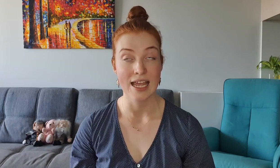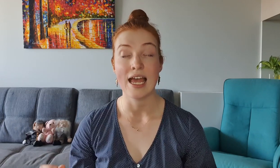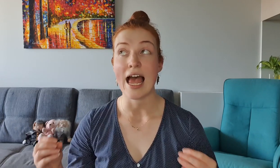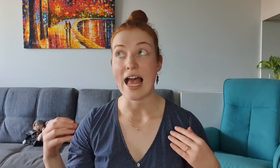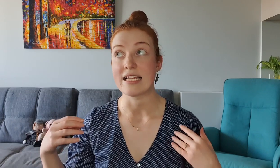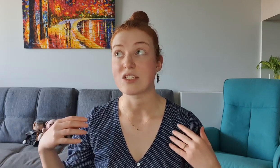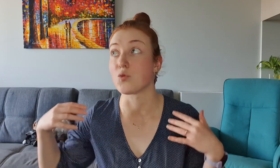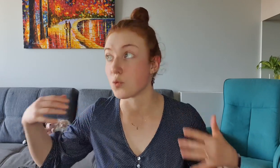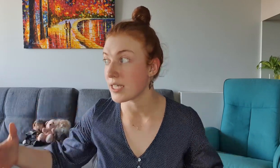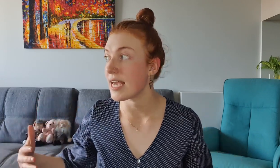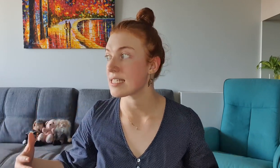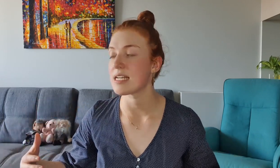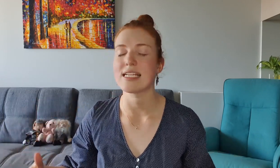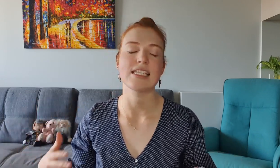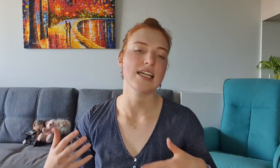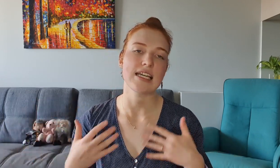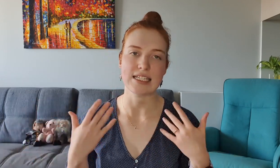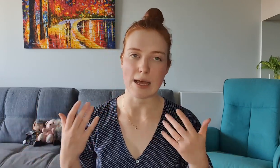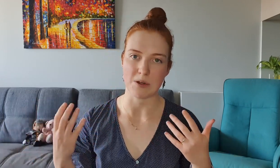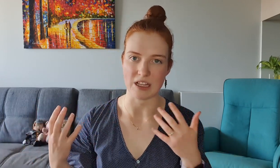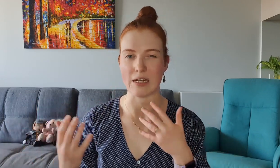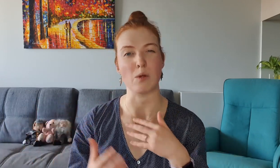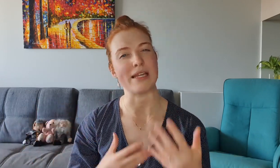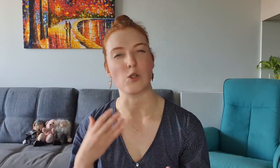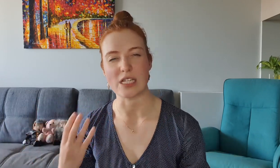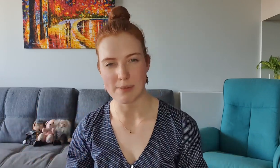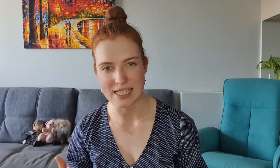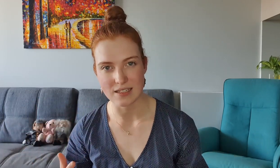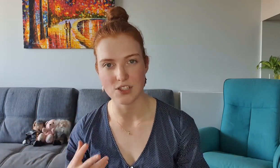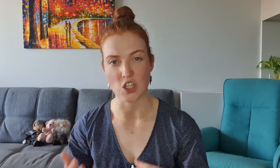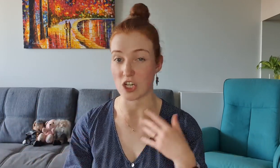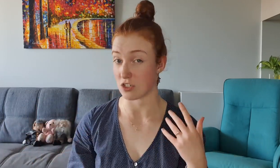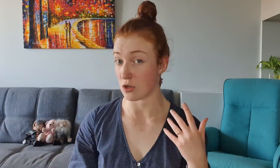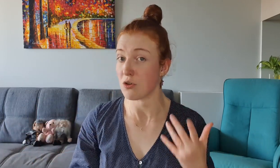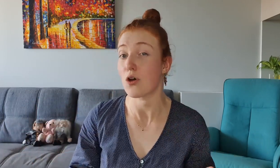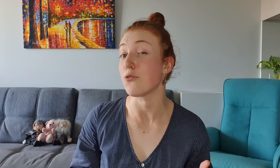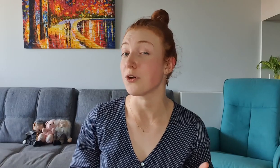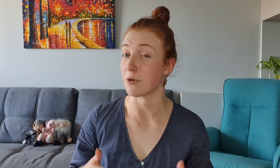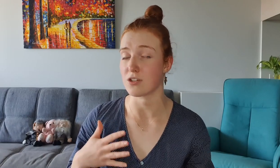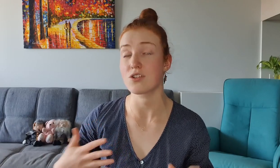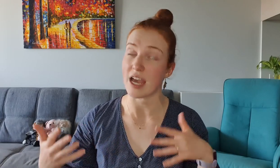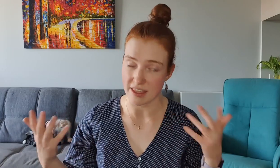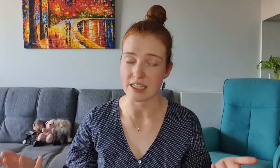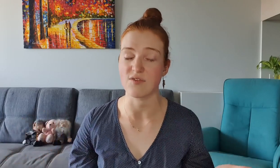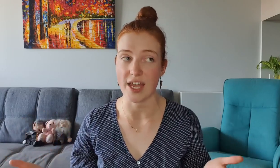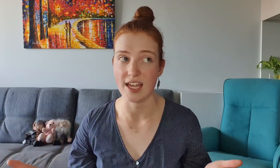and it's a really excellent idea except that it would be too expensive so the judges don't go for it Which i think is fair